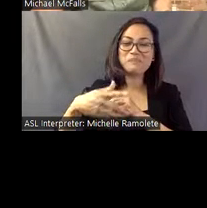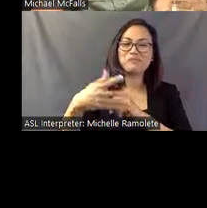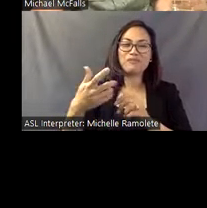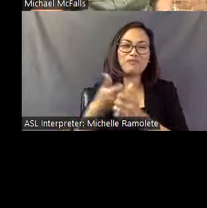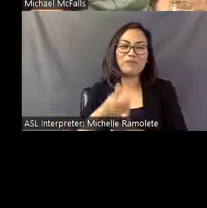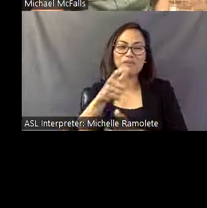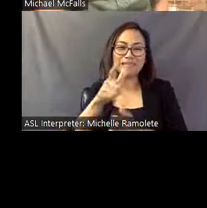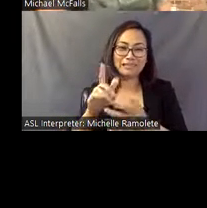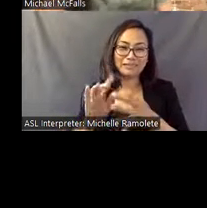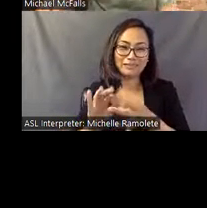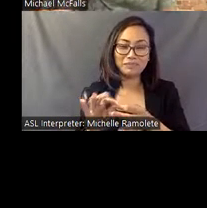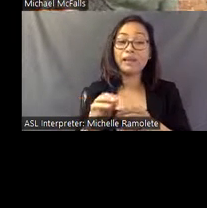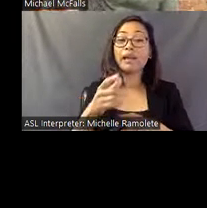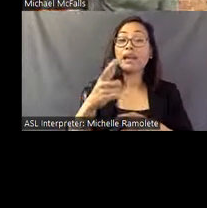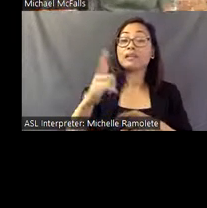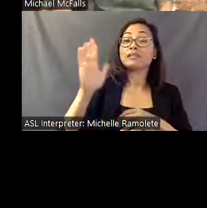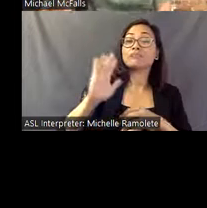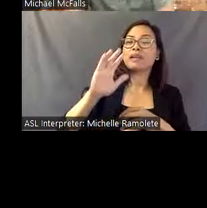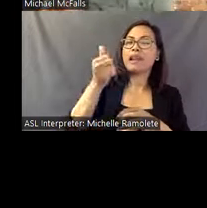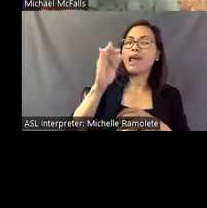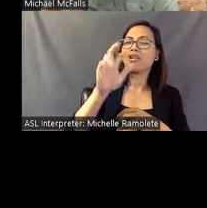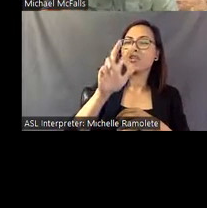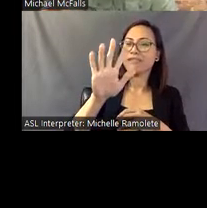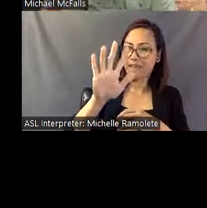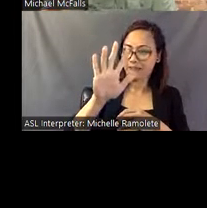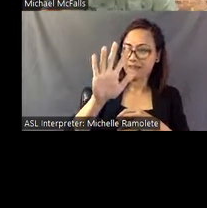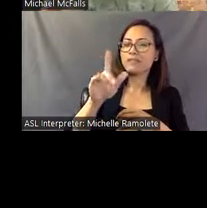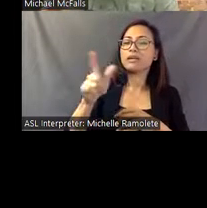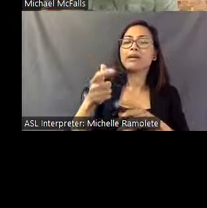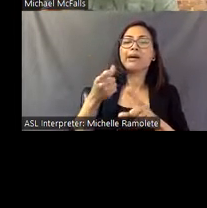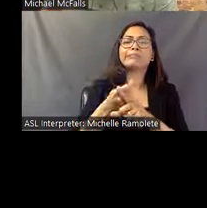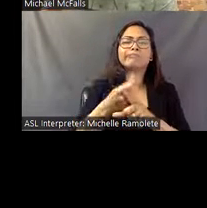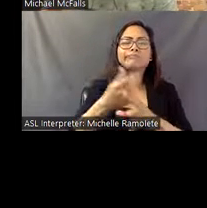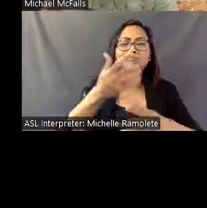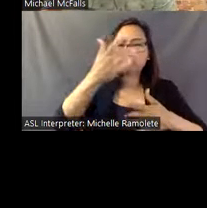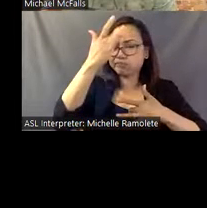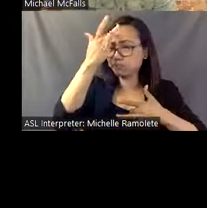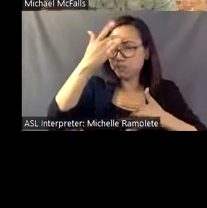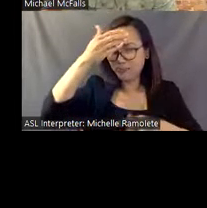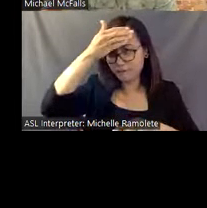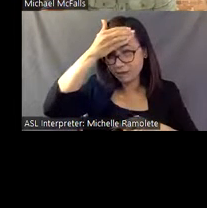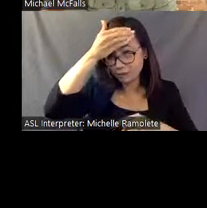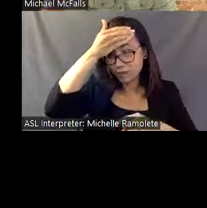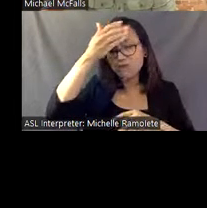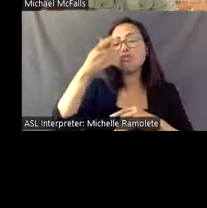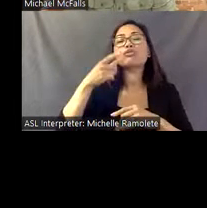So sometime in 1935, Eddie grew ill with fever; this was when he had his first visions, and